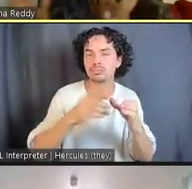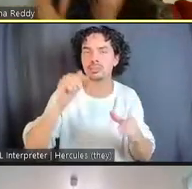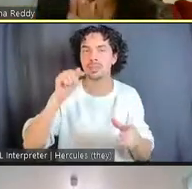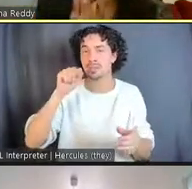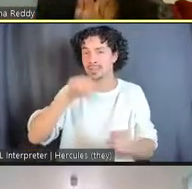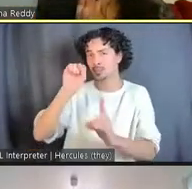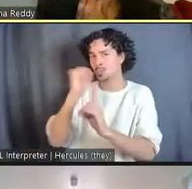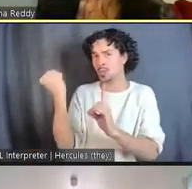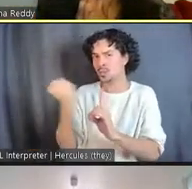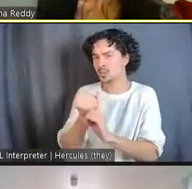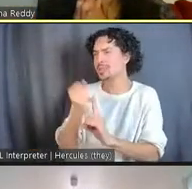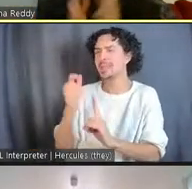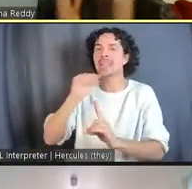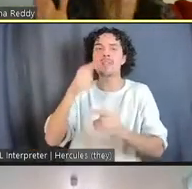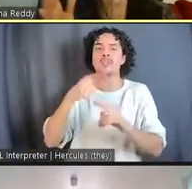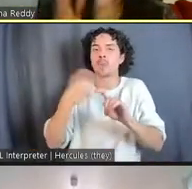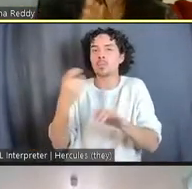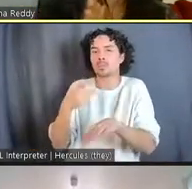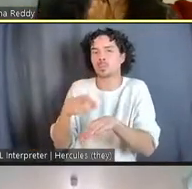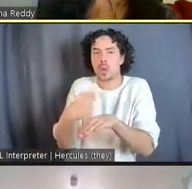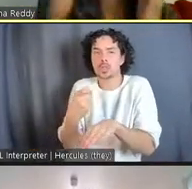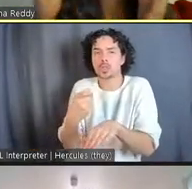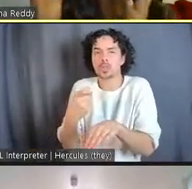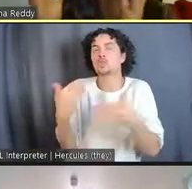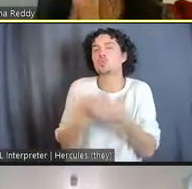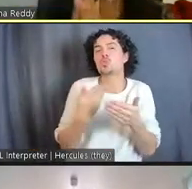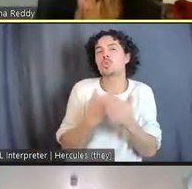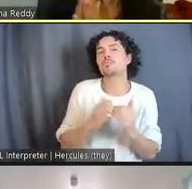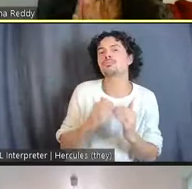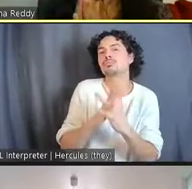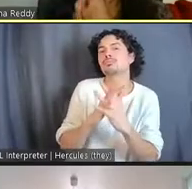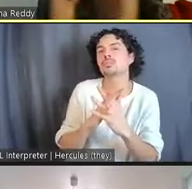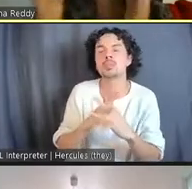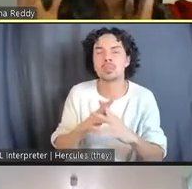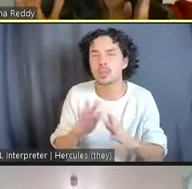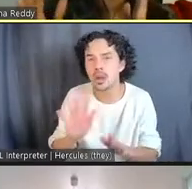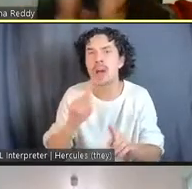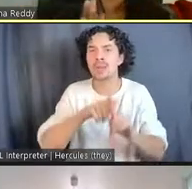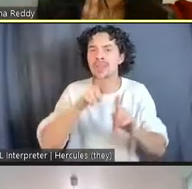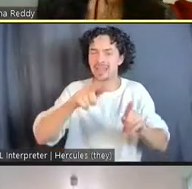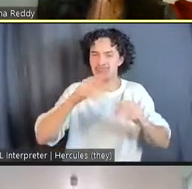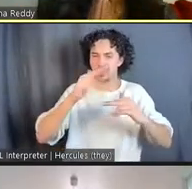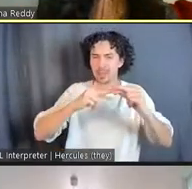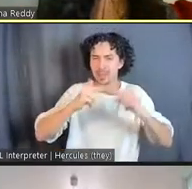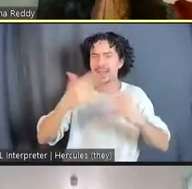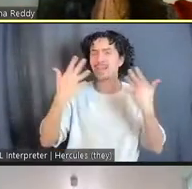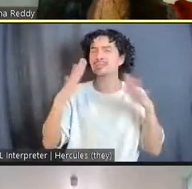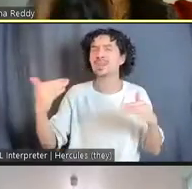You're starting from a building that contains a lot of historic trauma, it's